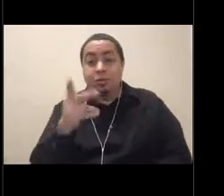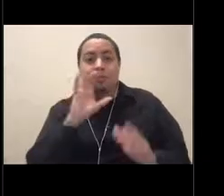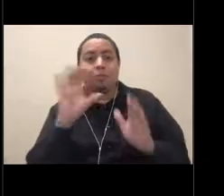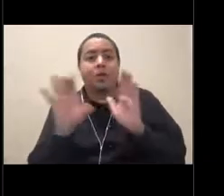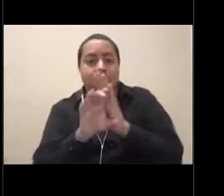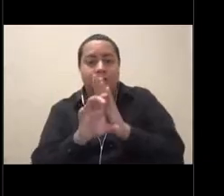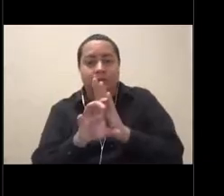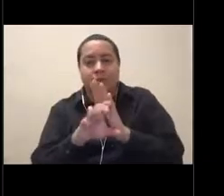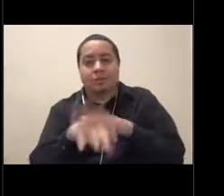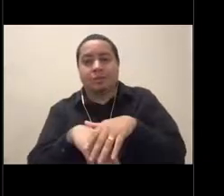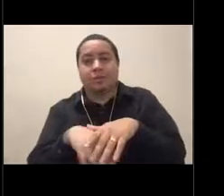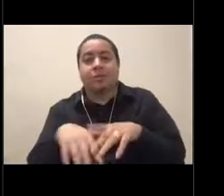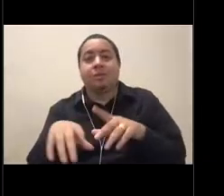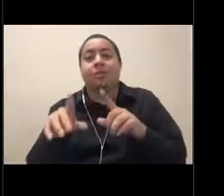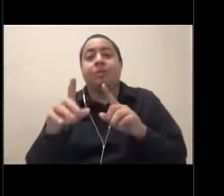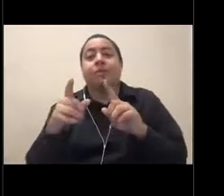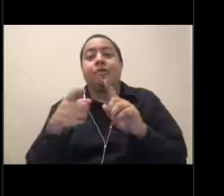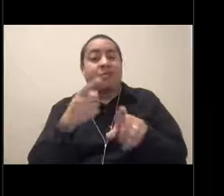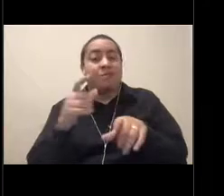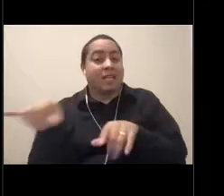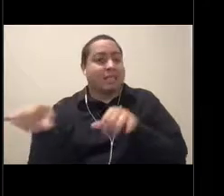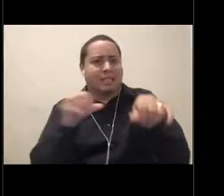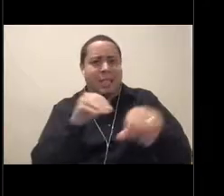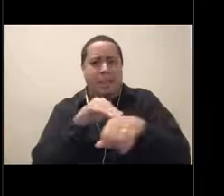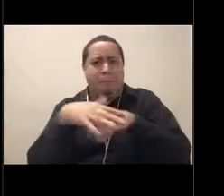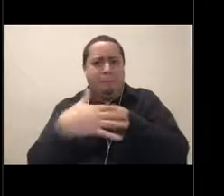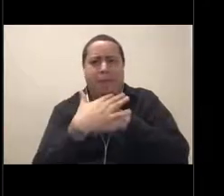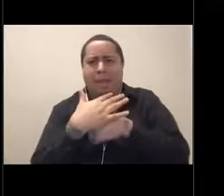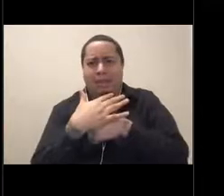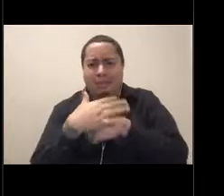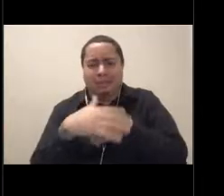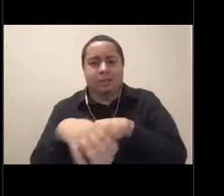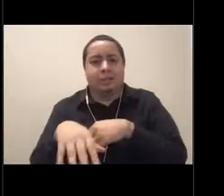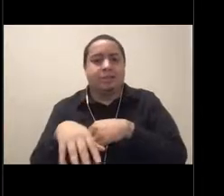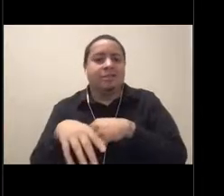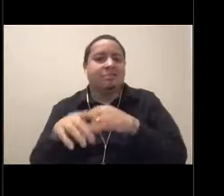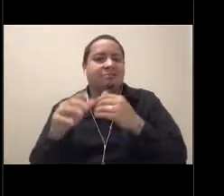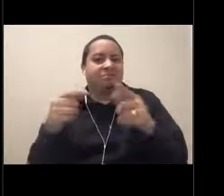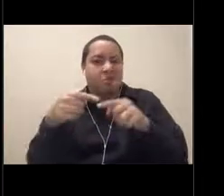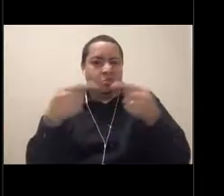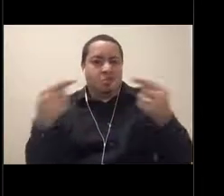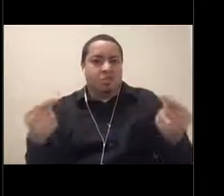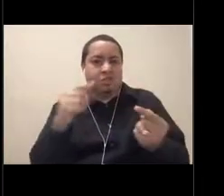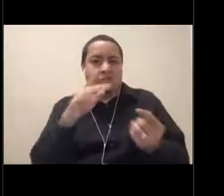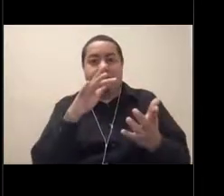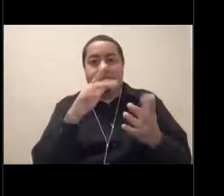on pretty much the same beach right across the street from the Sanctuary Exploration Center. So I spent, as a kid,